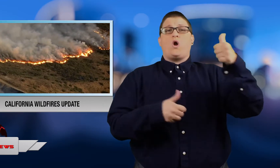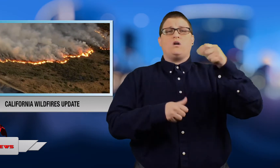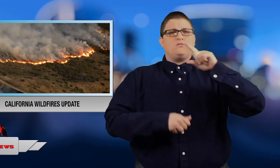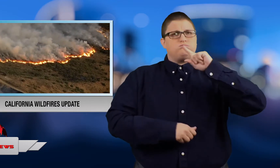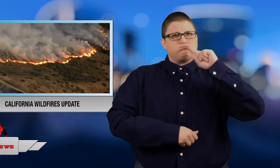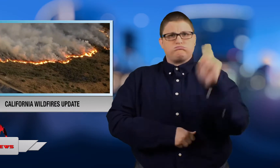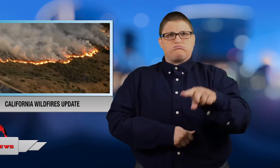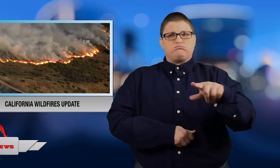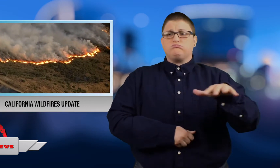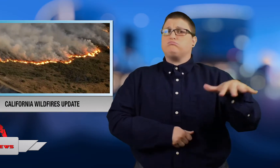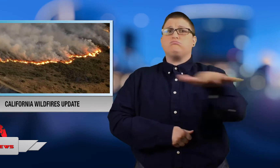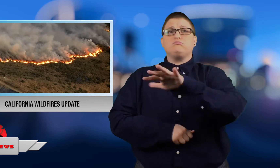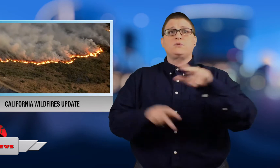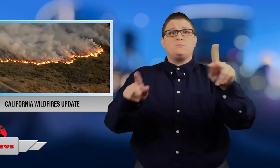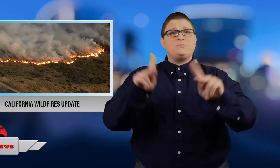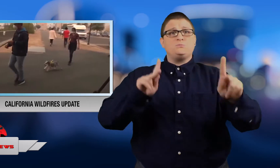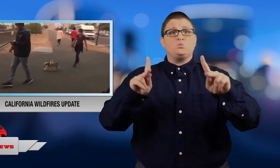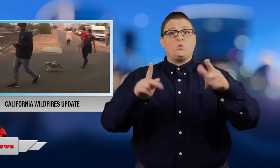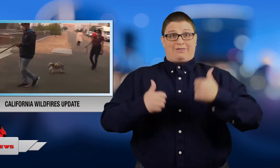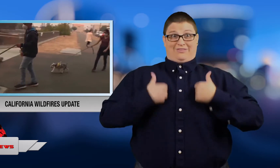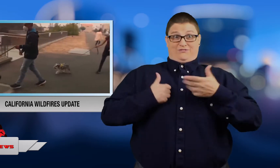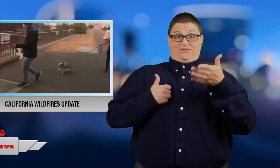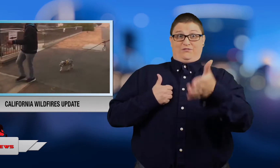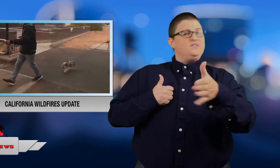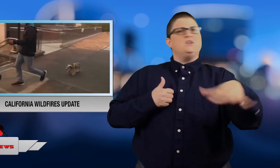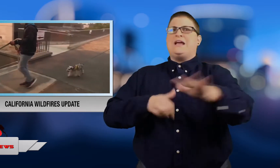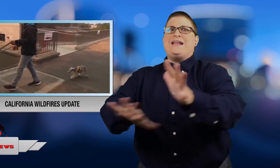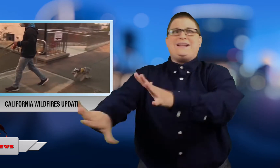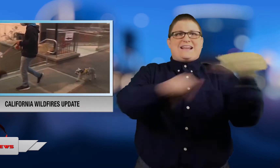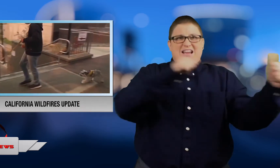residents to evacuate now because the